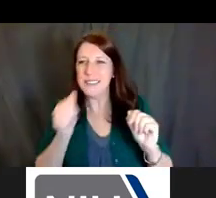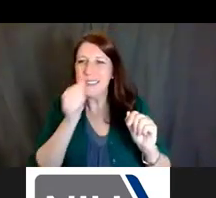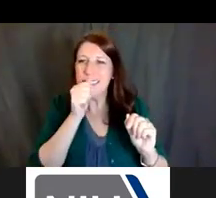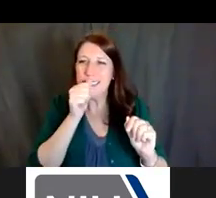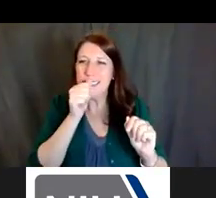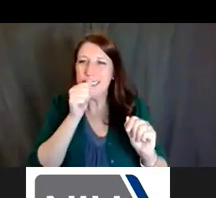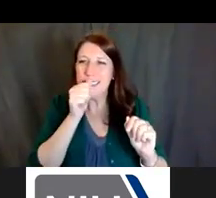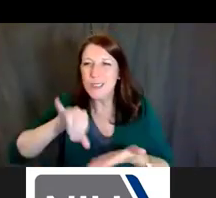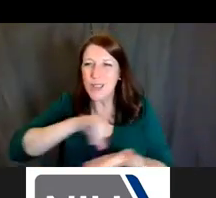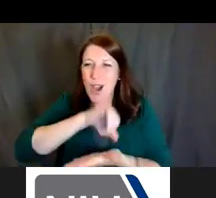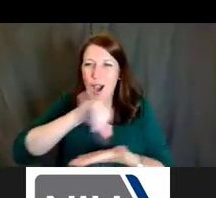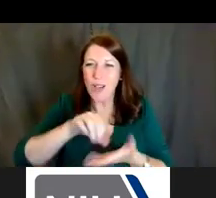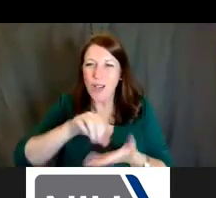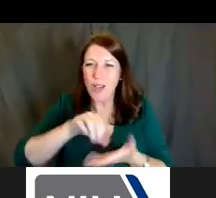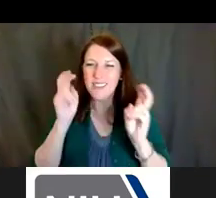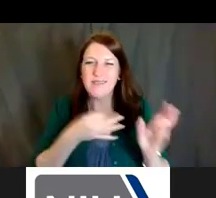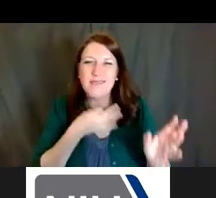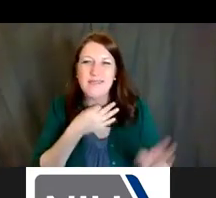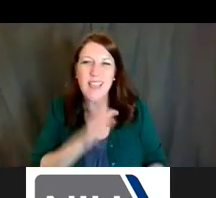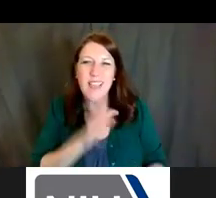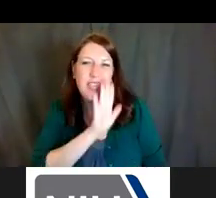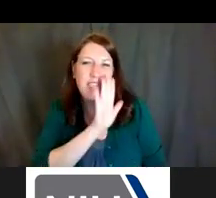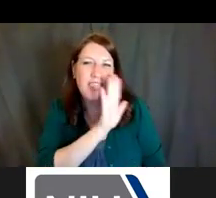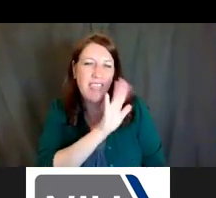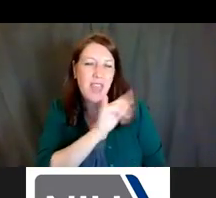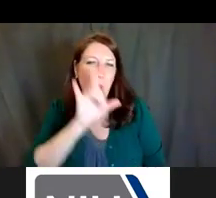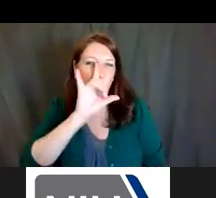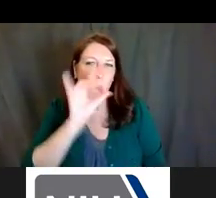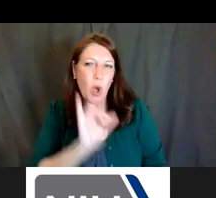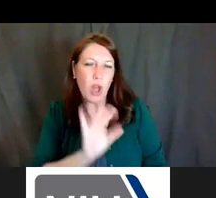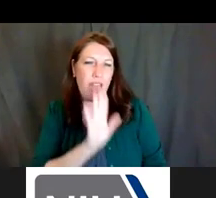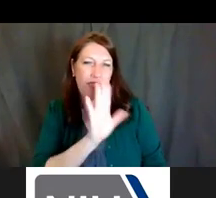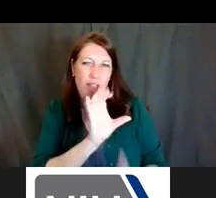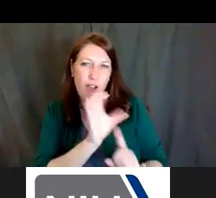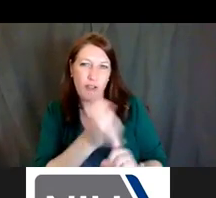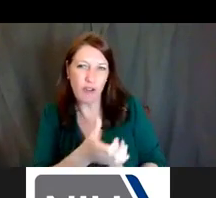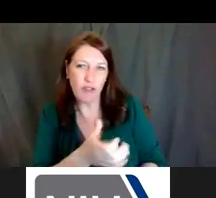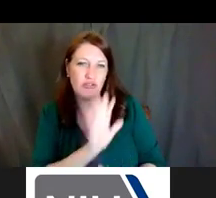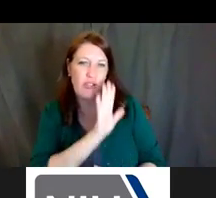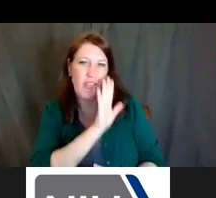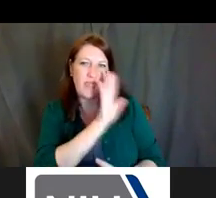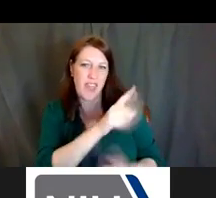with regards to what institutes and centers are really looking for, when they're looking for individuals